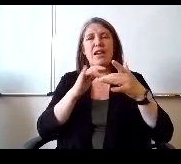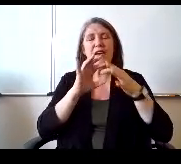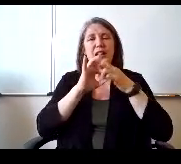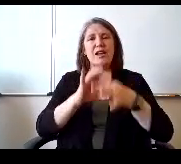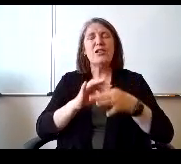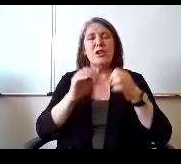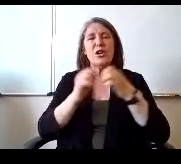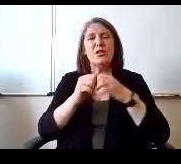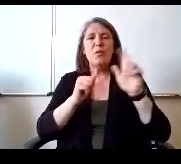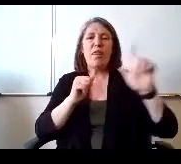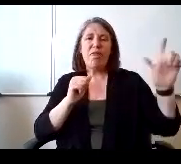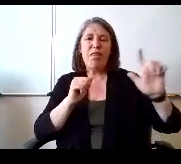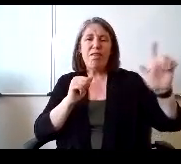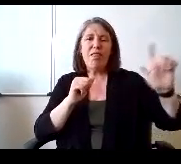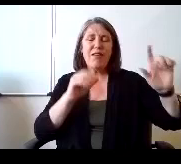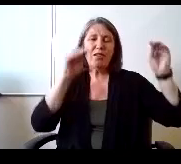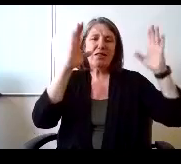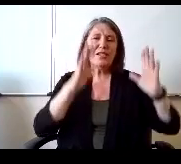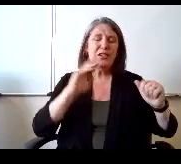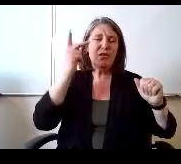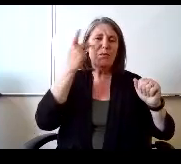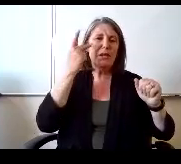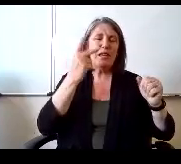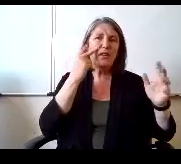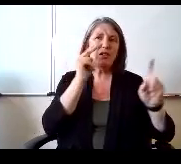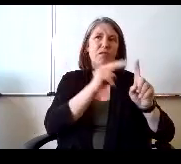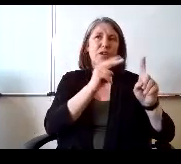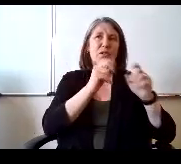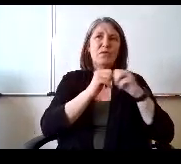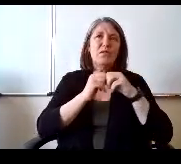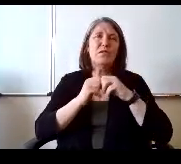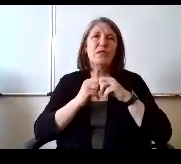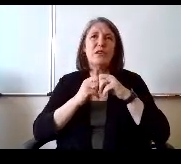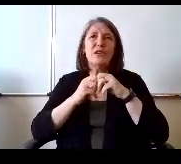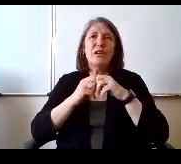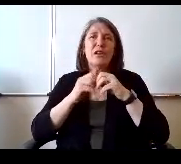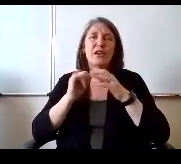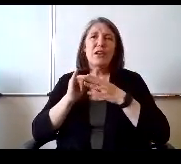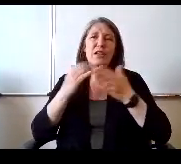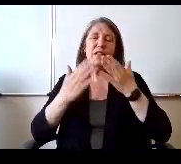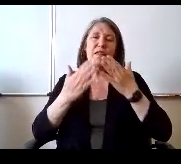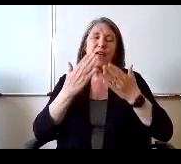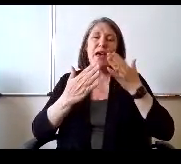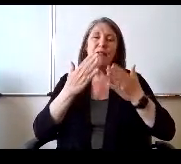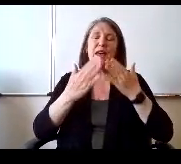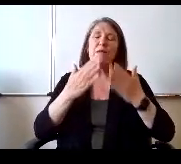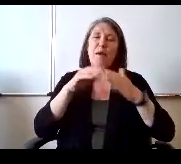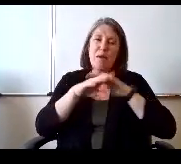leftist teacher political views. That may be entering classrooms.